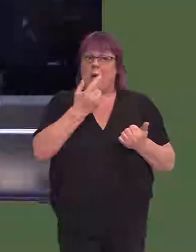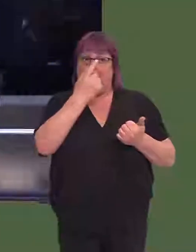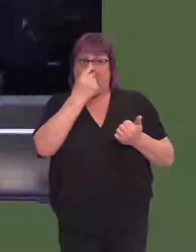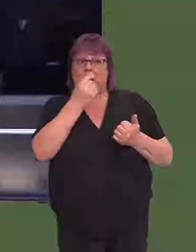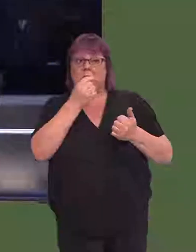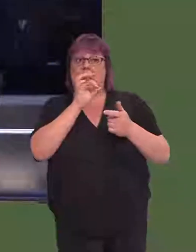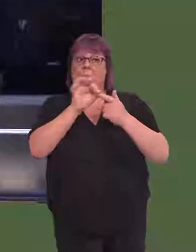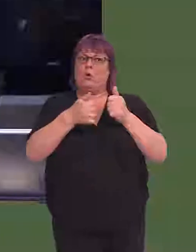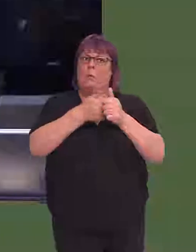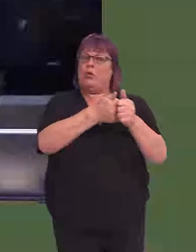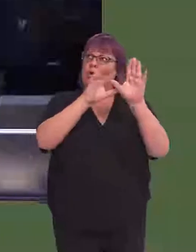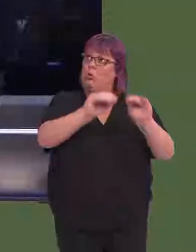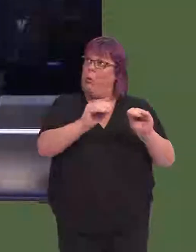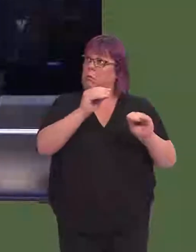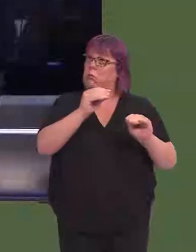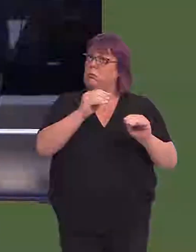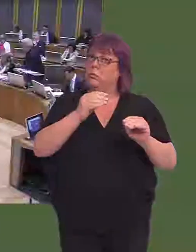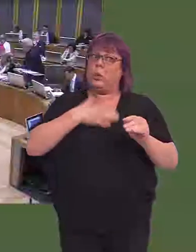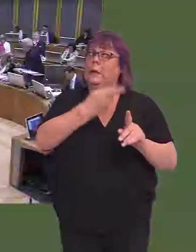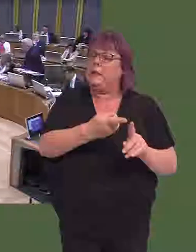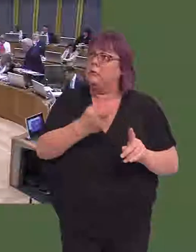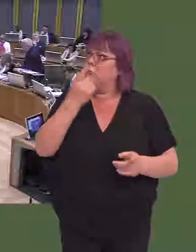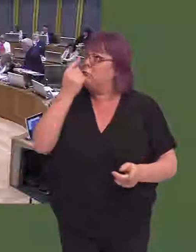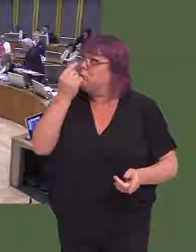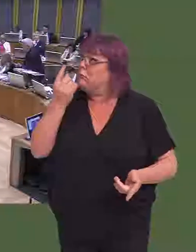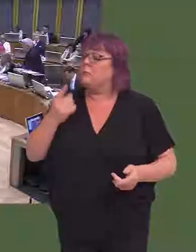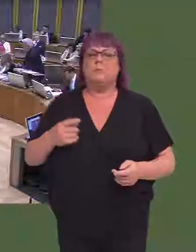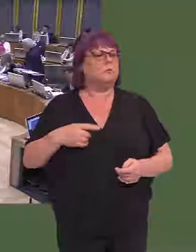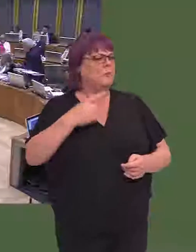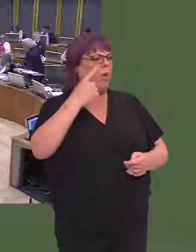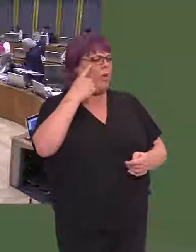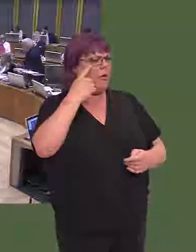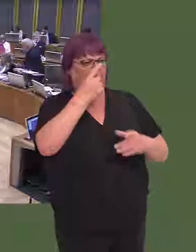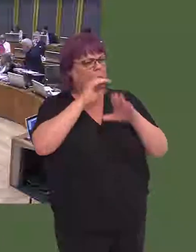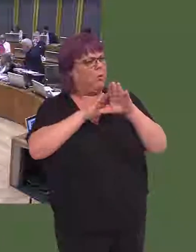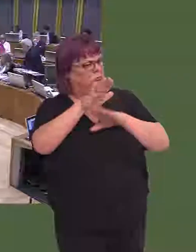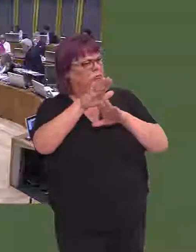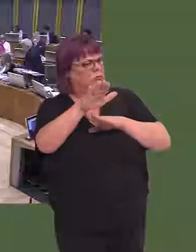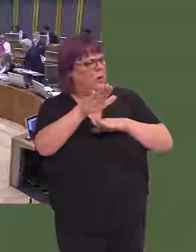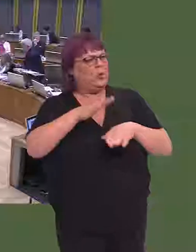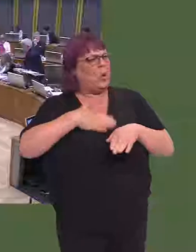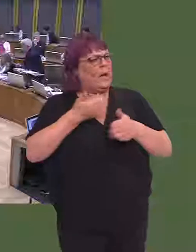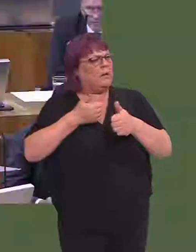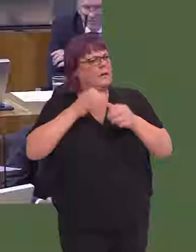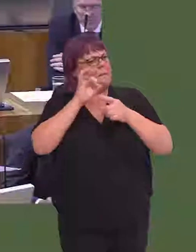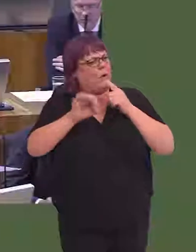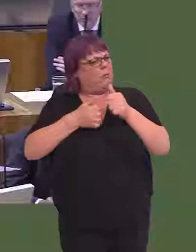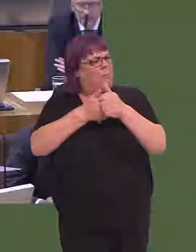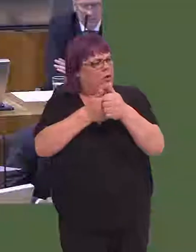it can ever pull itself out of special measures? Carwyn Jones AM: I believe it can pull itself out of special measures. It's not there yet.